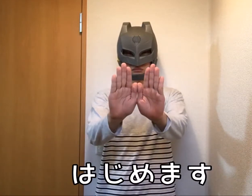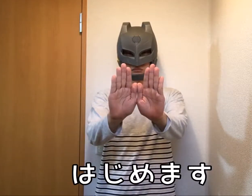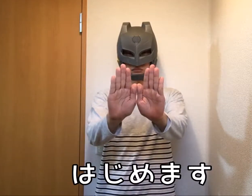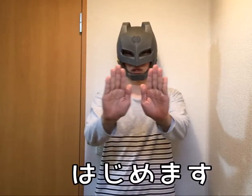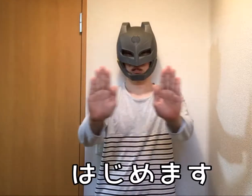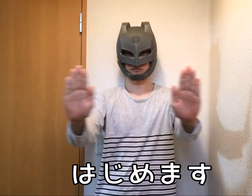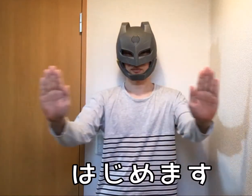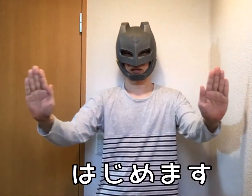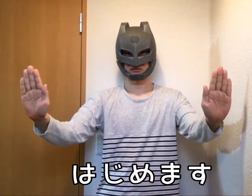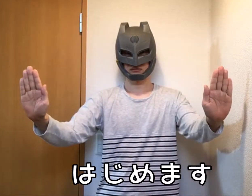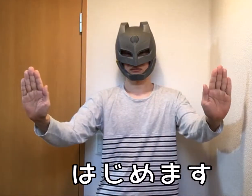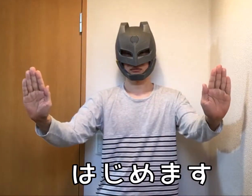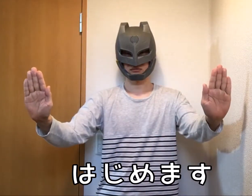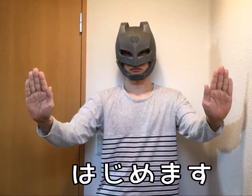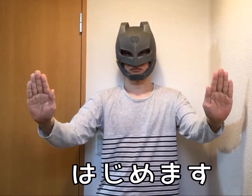Let's start